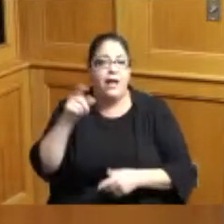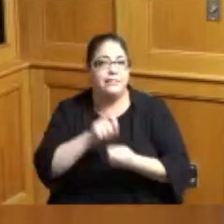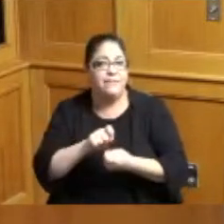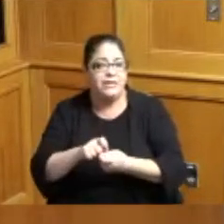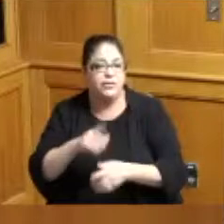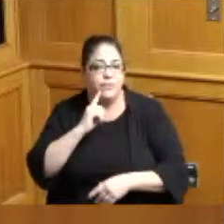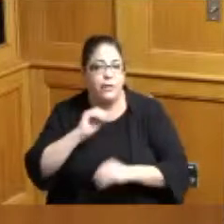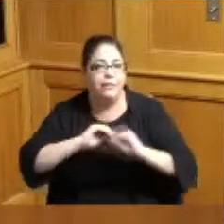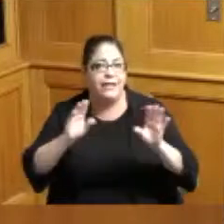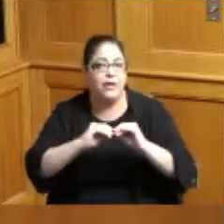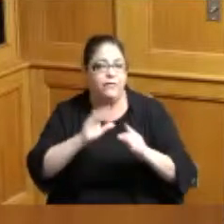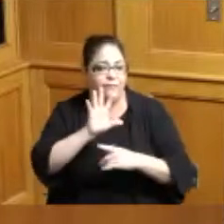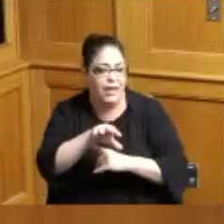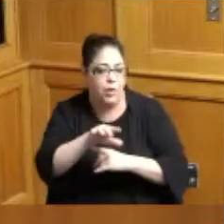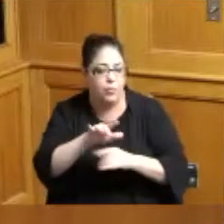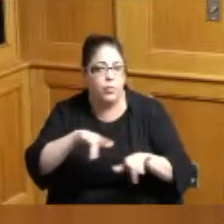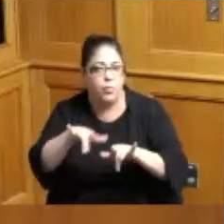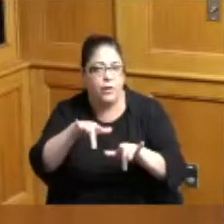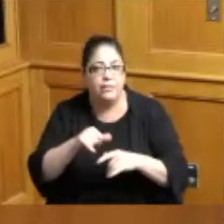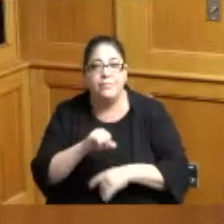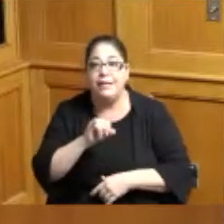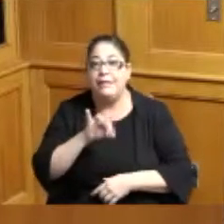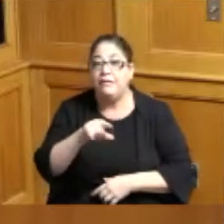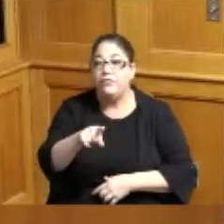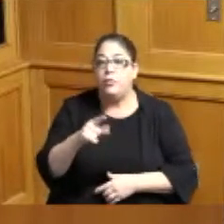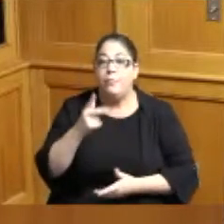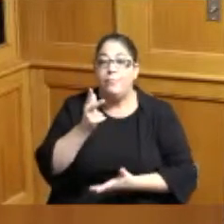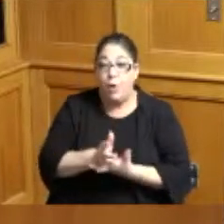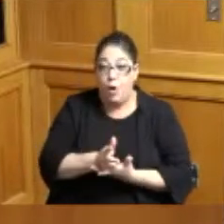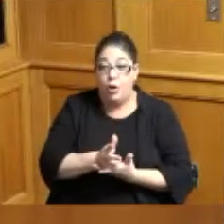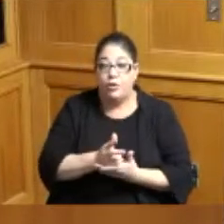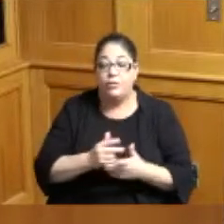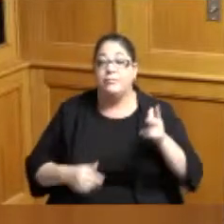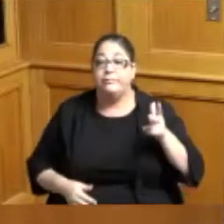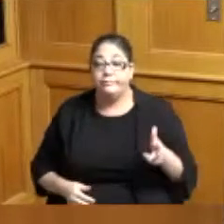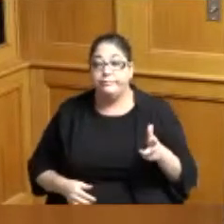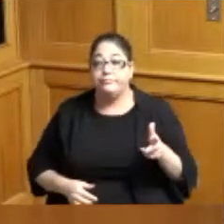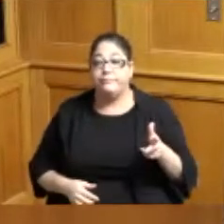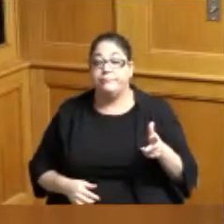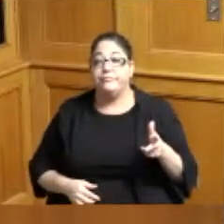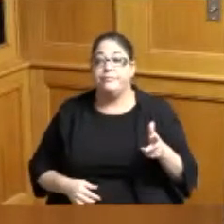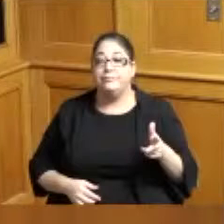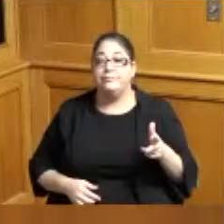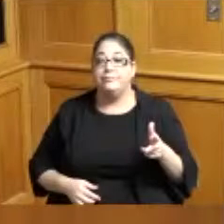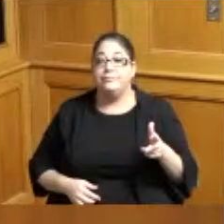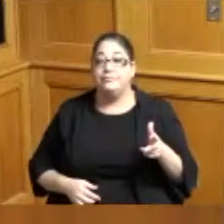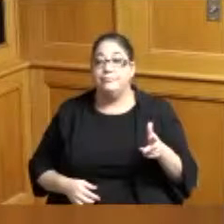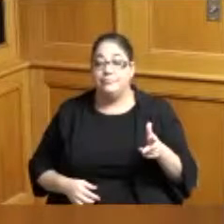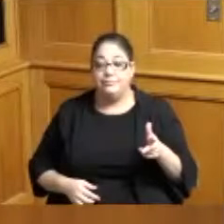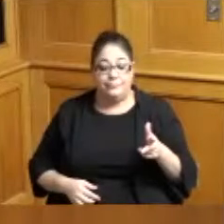assuming you park in your parking space with your license plate pointing towards the drive